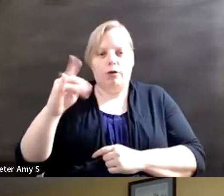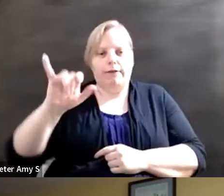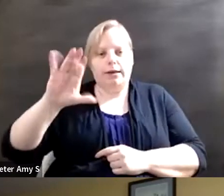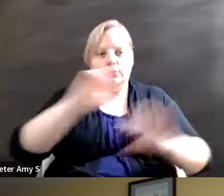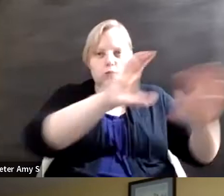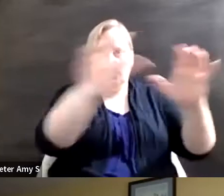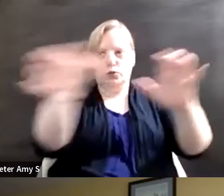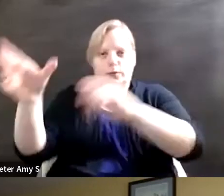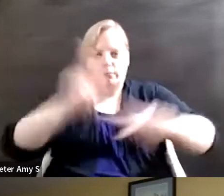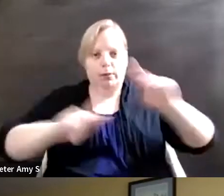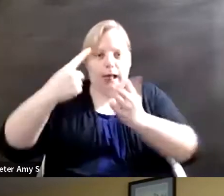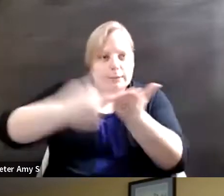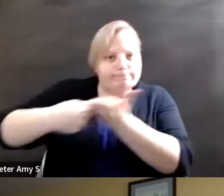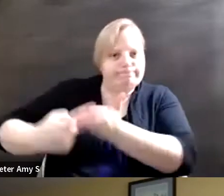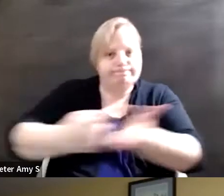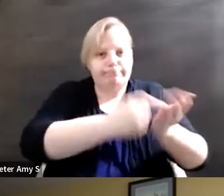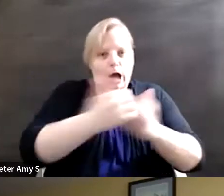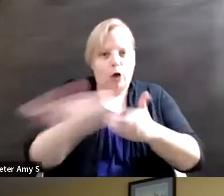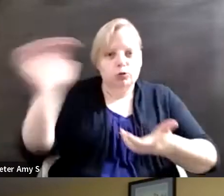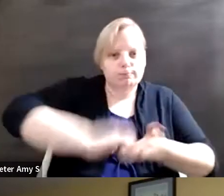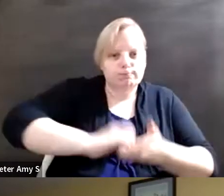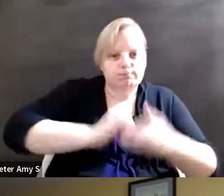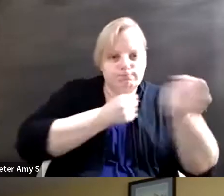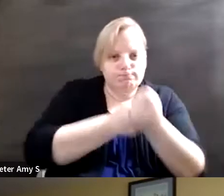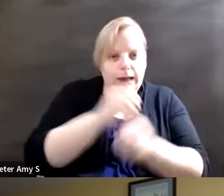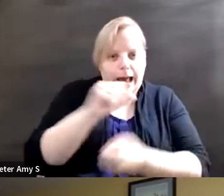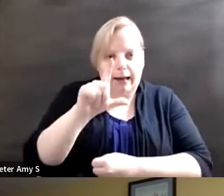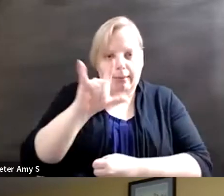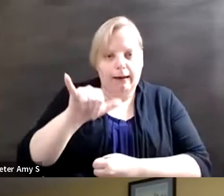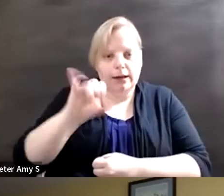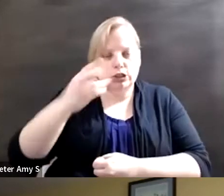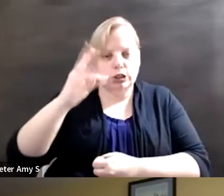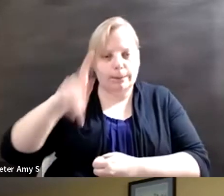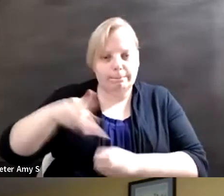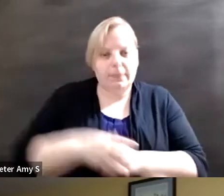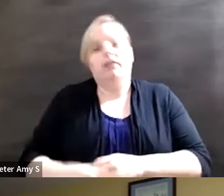and I think there's an element, as somebody who came into the disability community 13 years ago